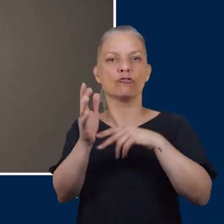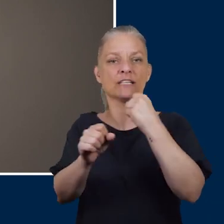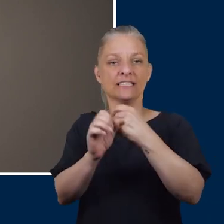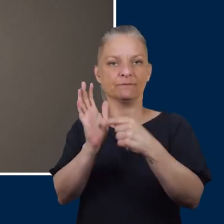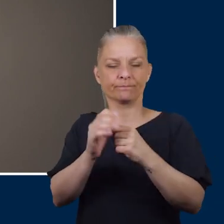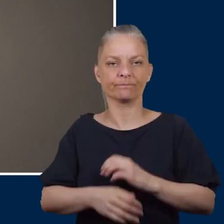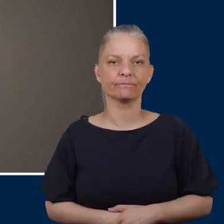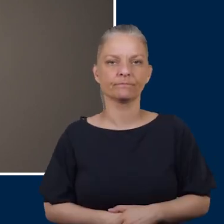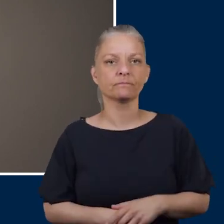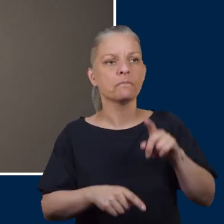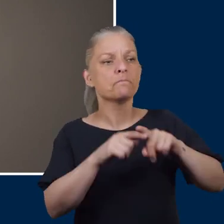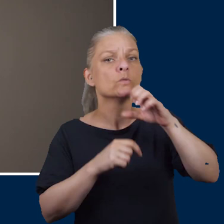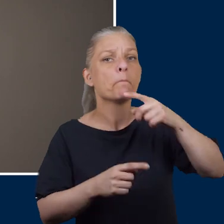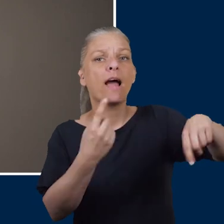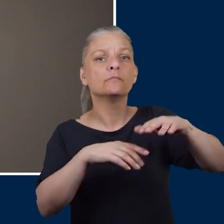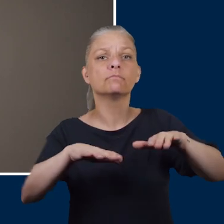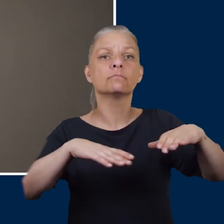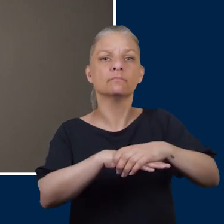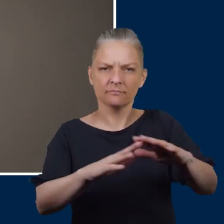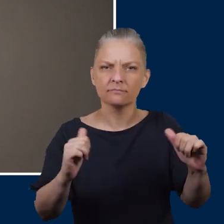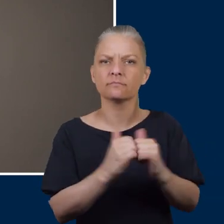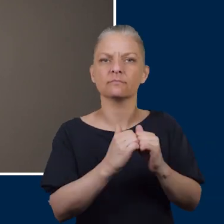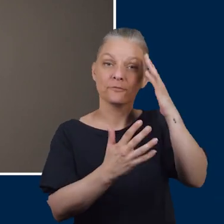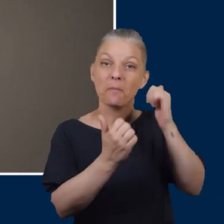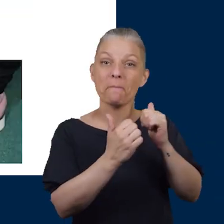style but again remember to make sure they are wide enough to accommodate your foot.